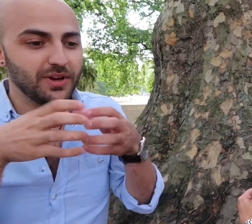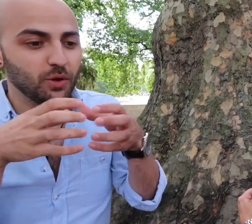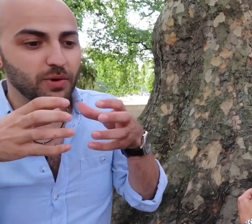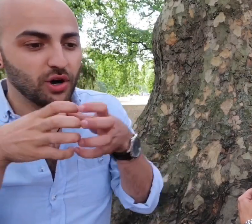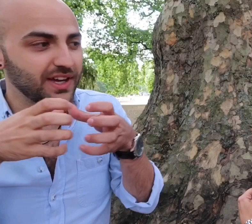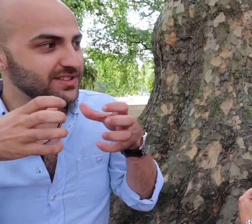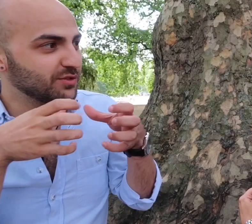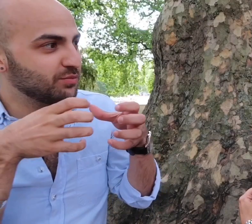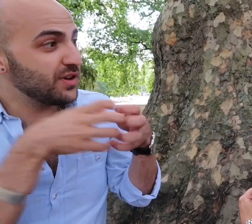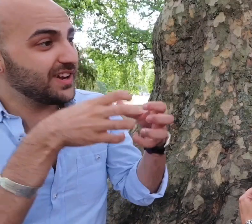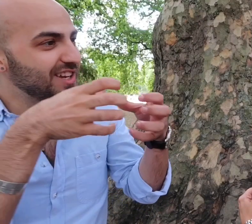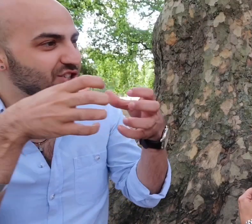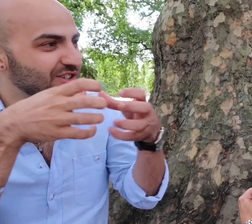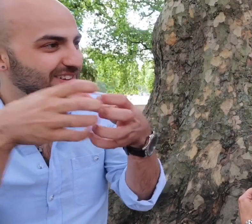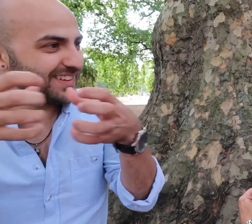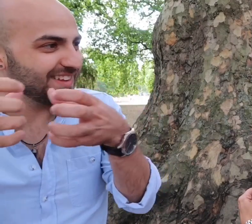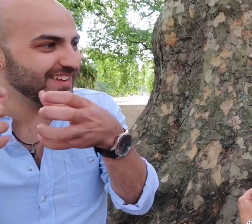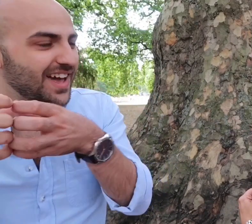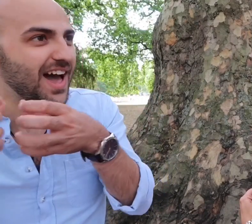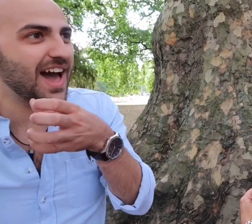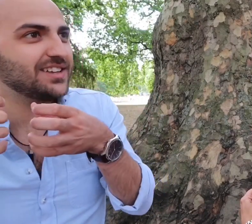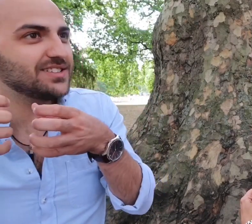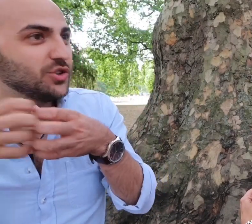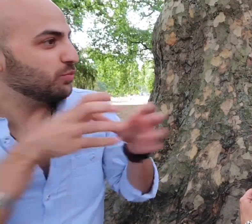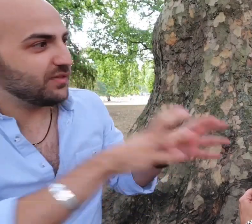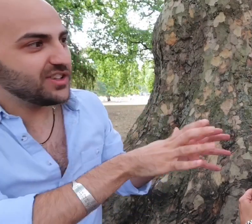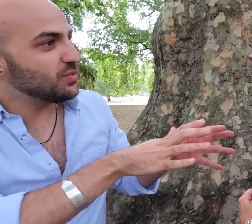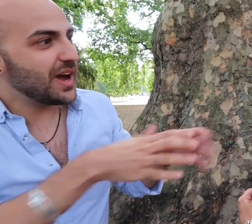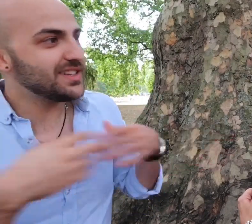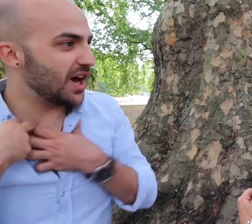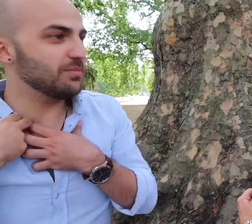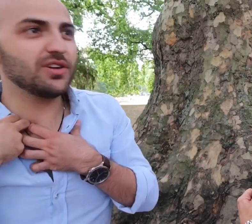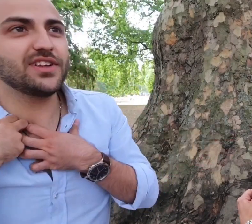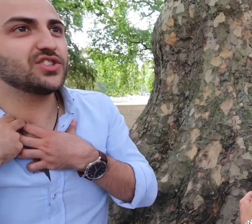little pockets of privilege and you're privileged in ways I'm privileged in